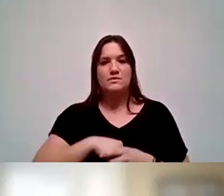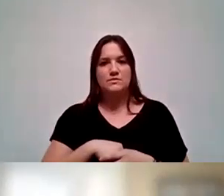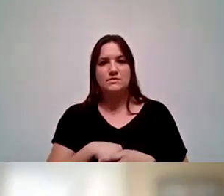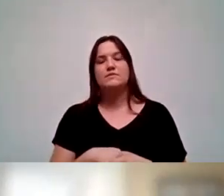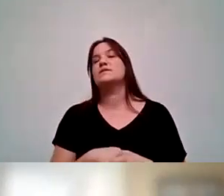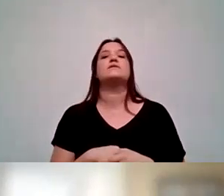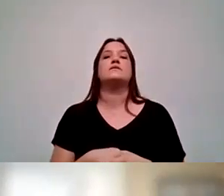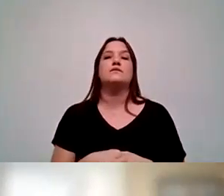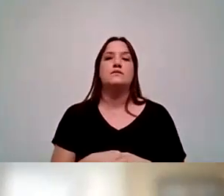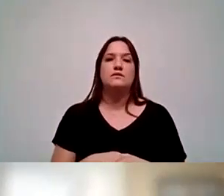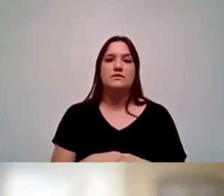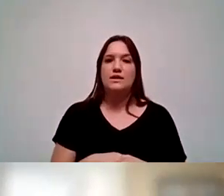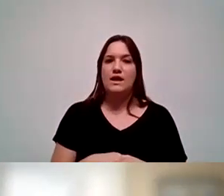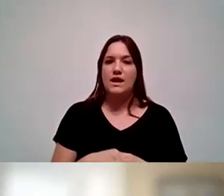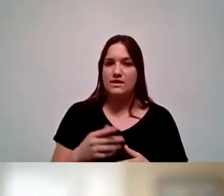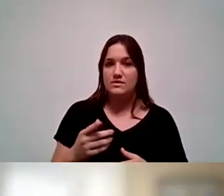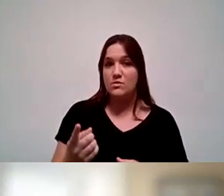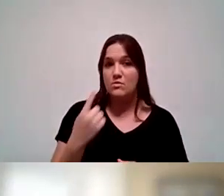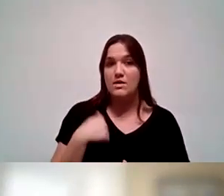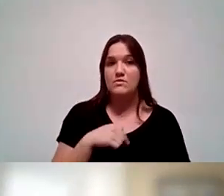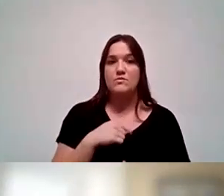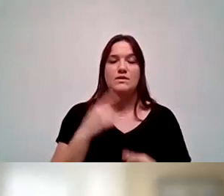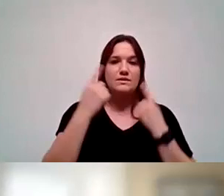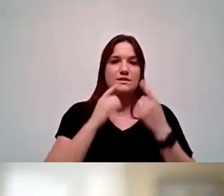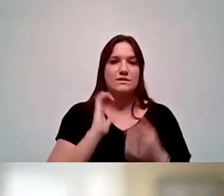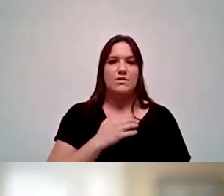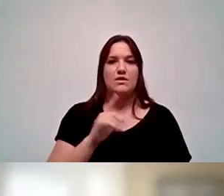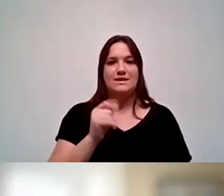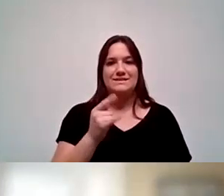and one population we could consider would be our Latino student population.